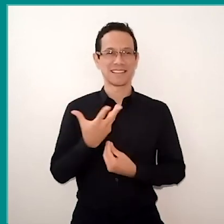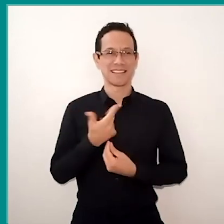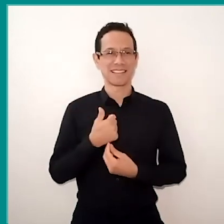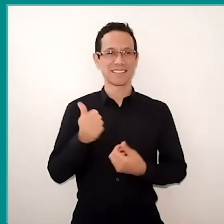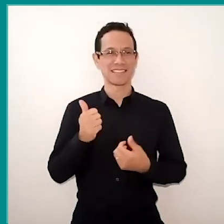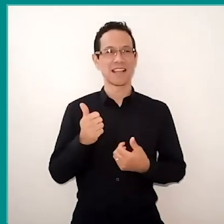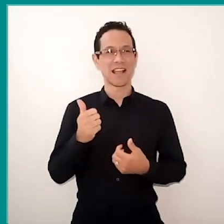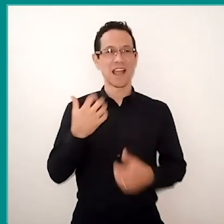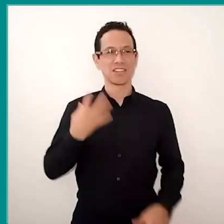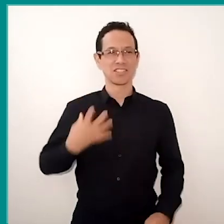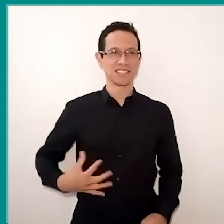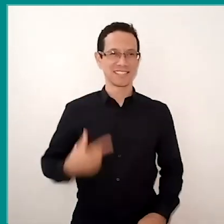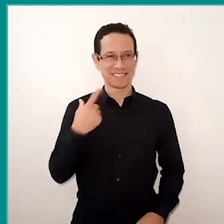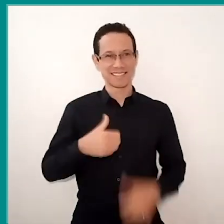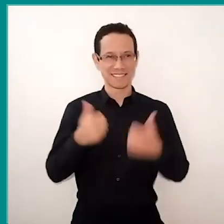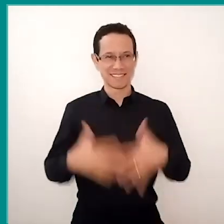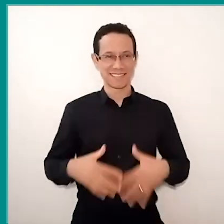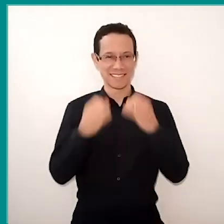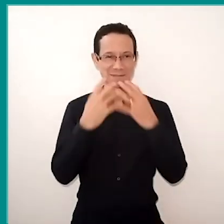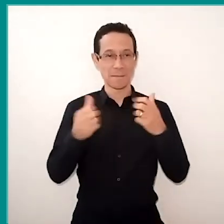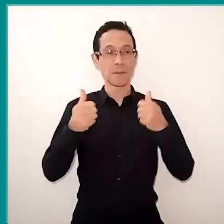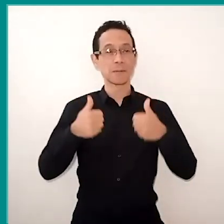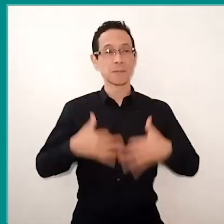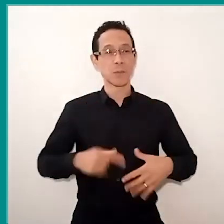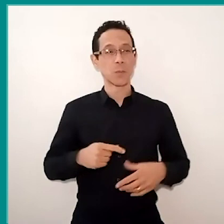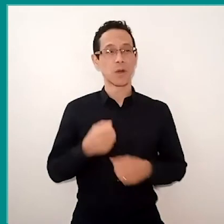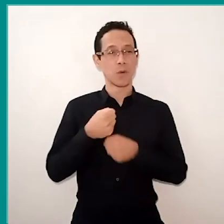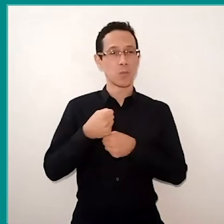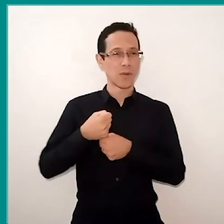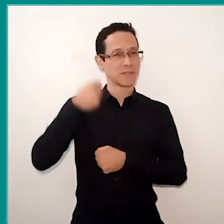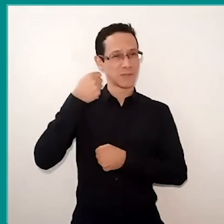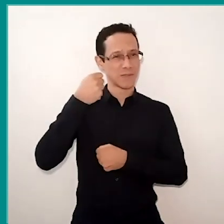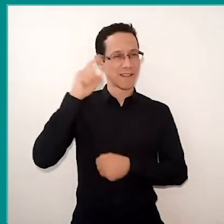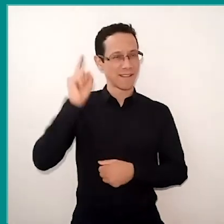it was good for you to explain that the umbrella is a school uniform.